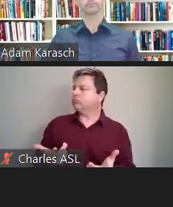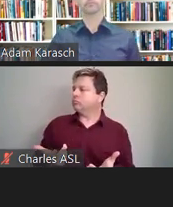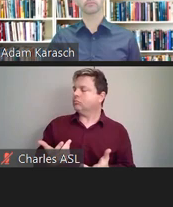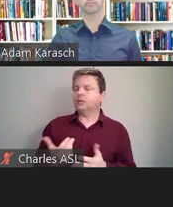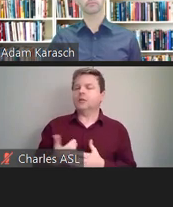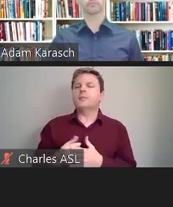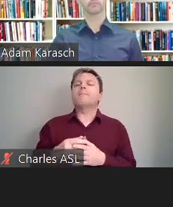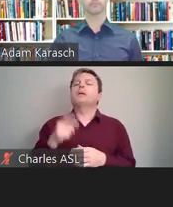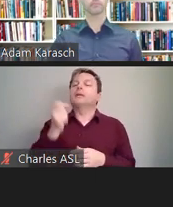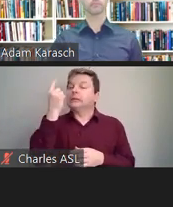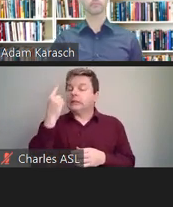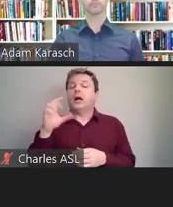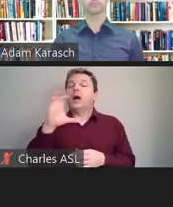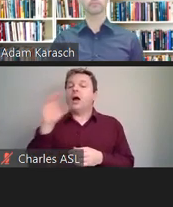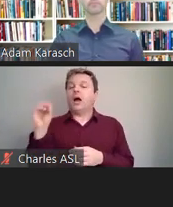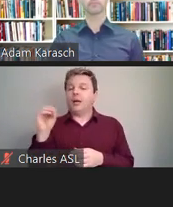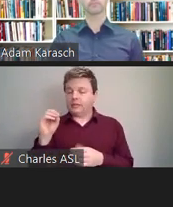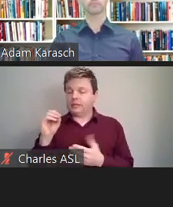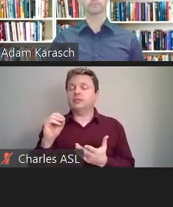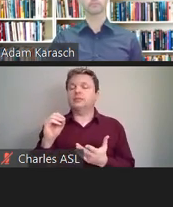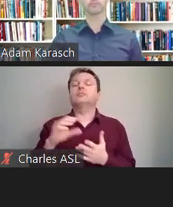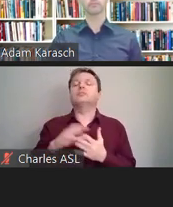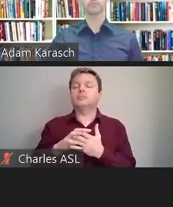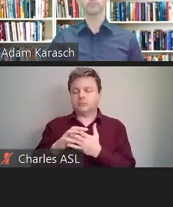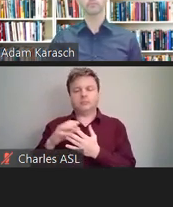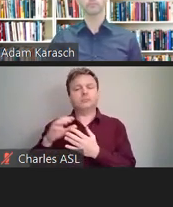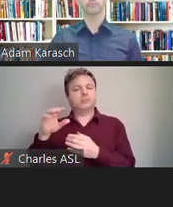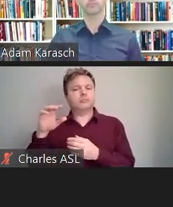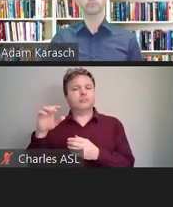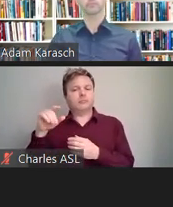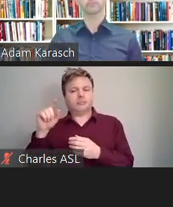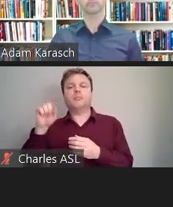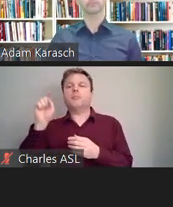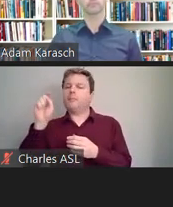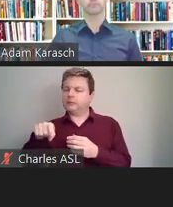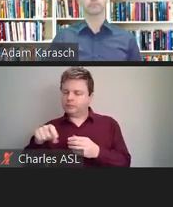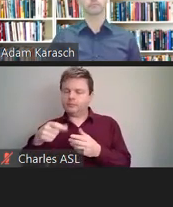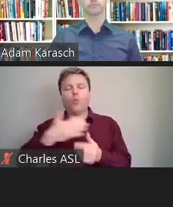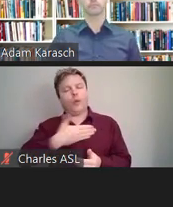You may not, employer, say you know what? Too bad.